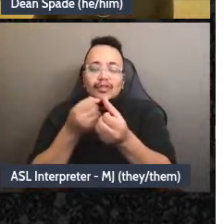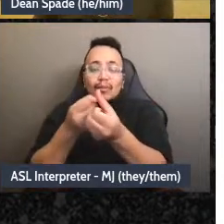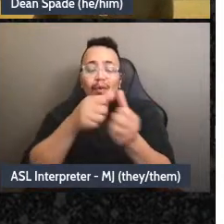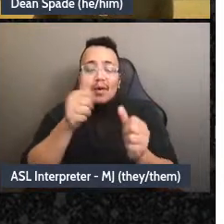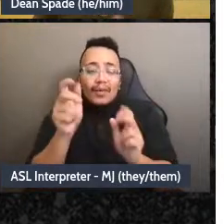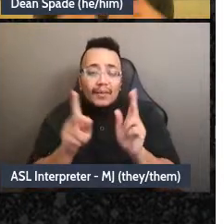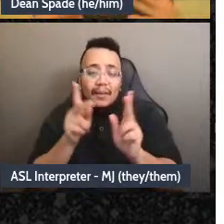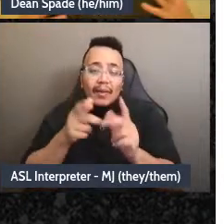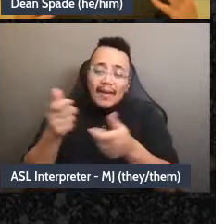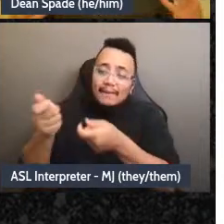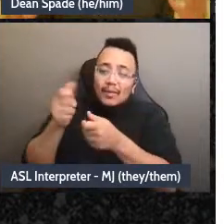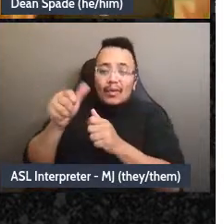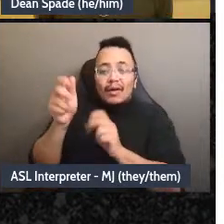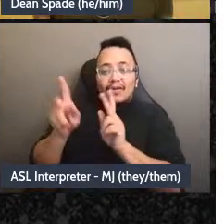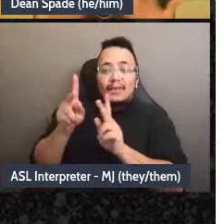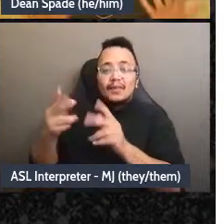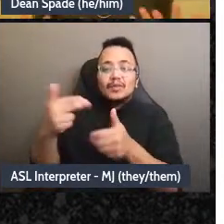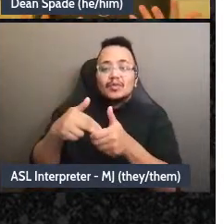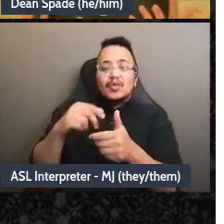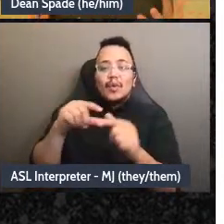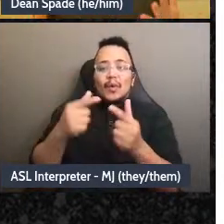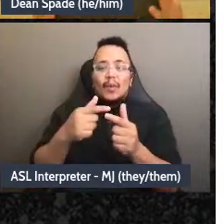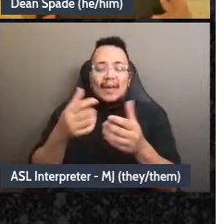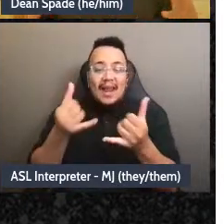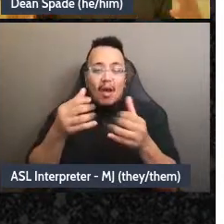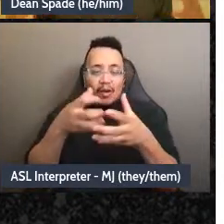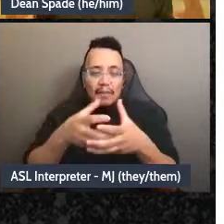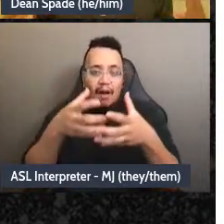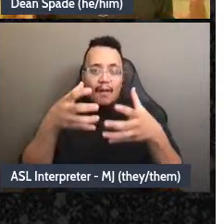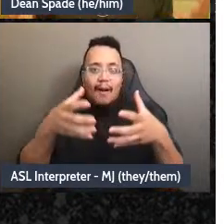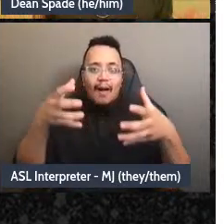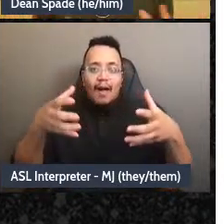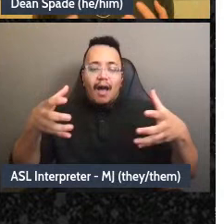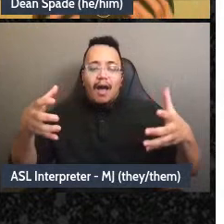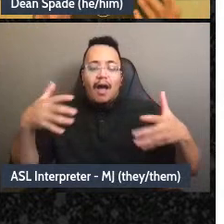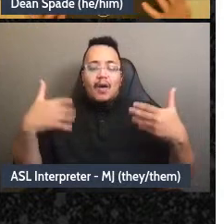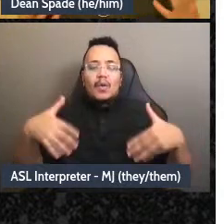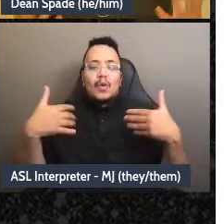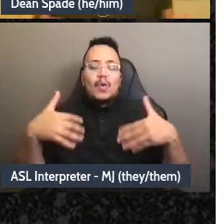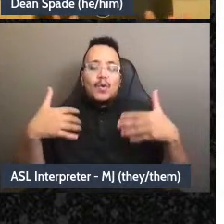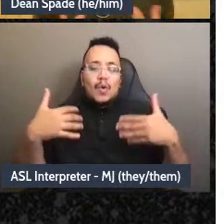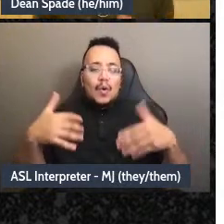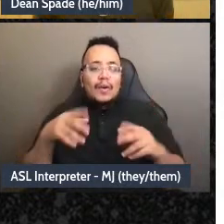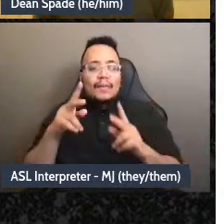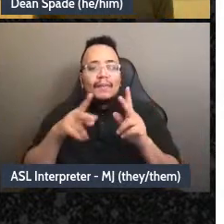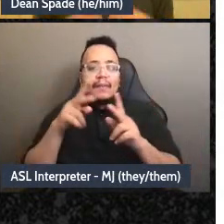people in, that we're just growing people, people are taking up more space, building more skills,